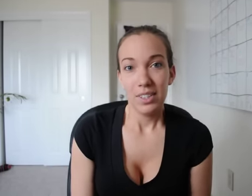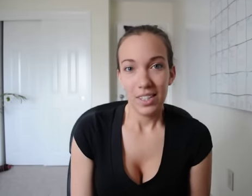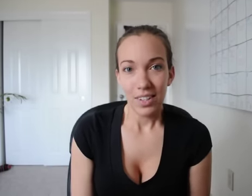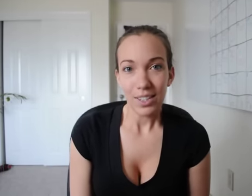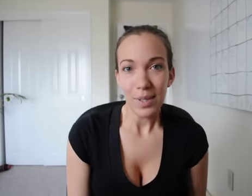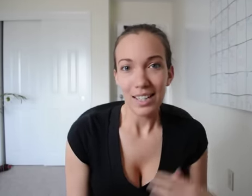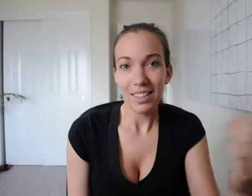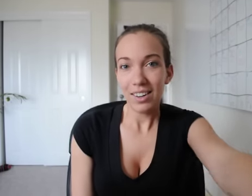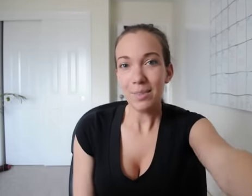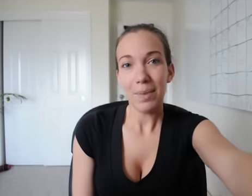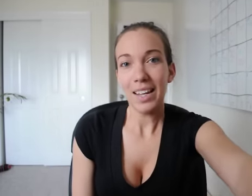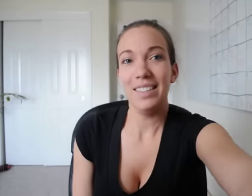Practice those and we'll see you next week! Alright bye!